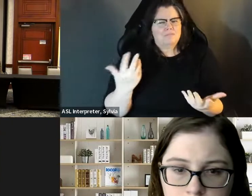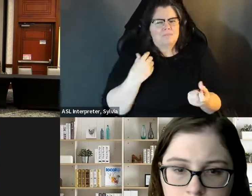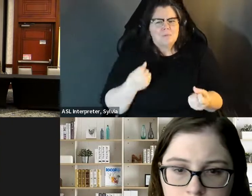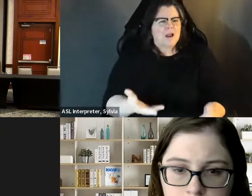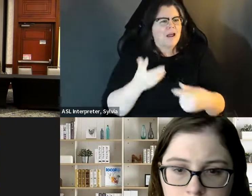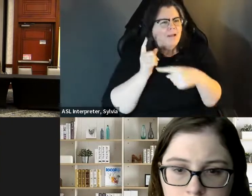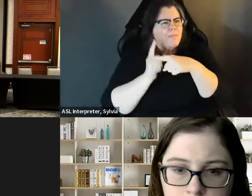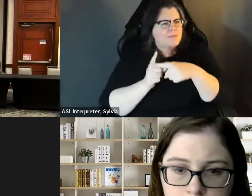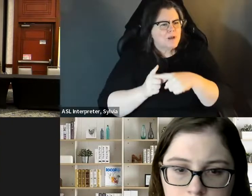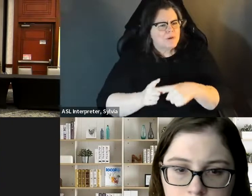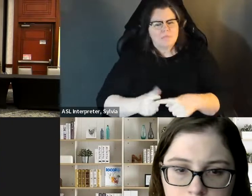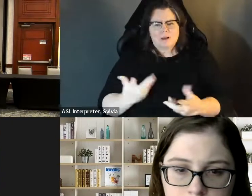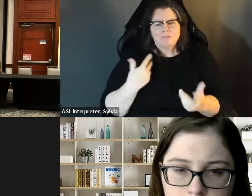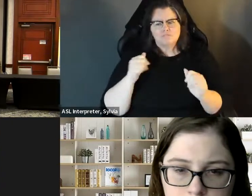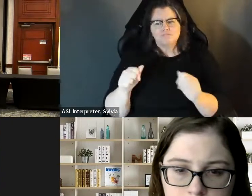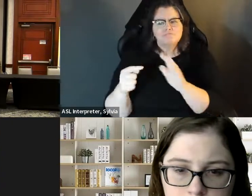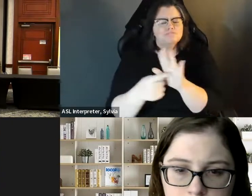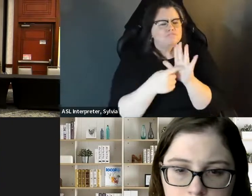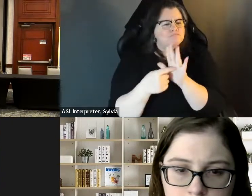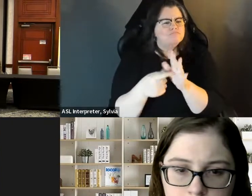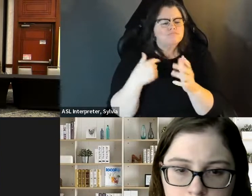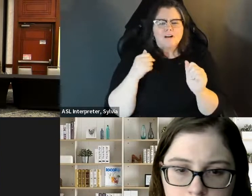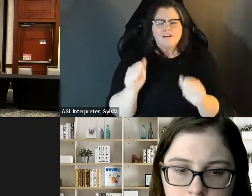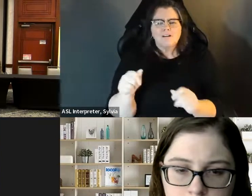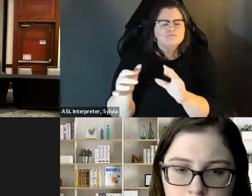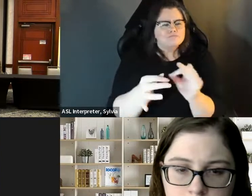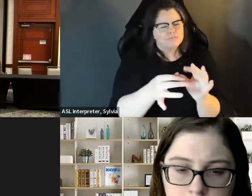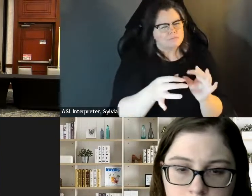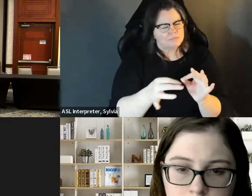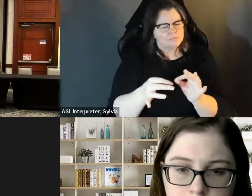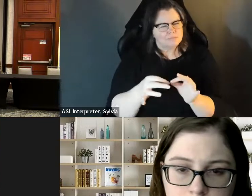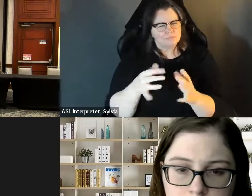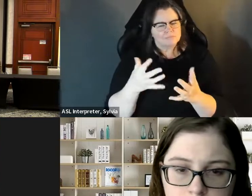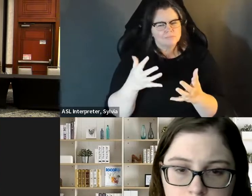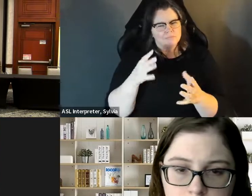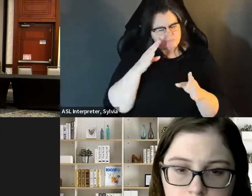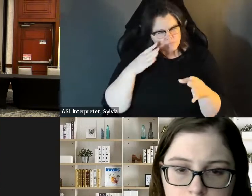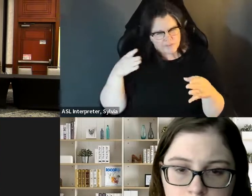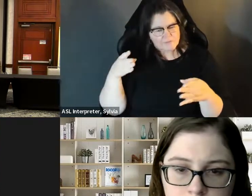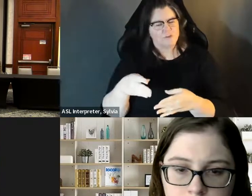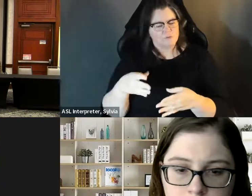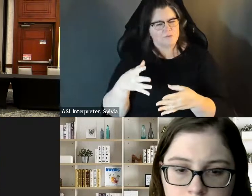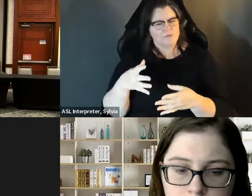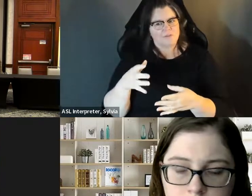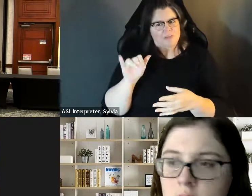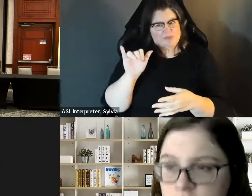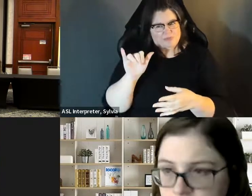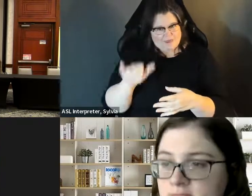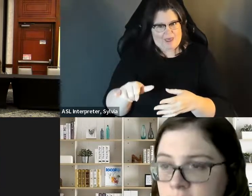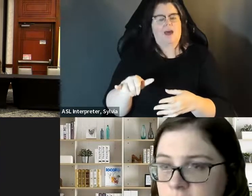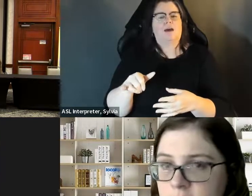our abilities. Everybody in this world and I don't care if you have a disability or not, everybody has their pros,